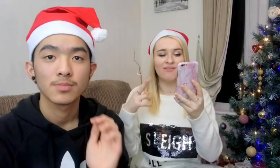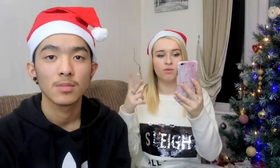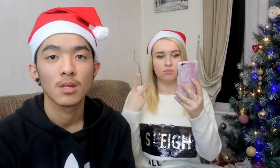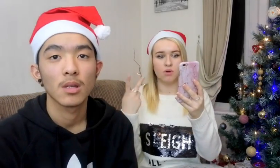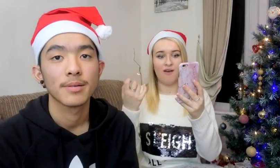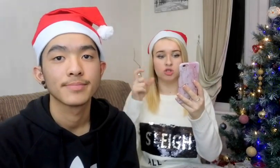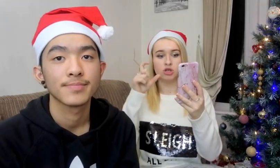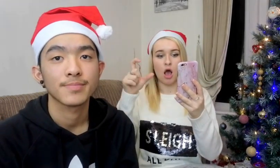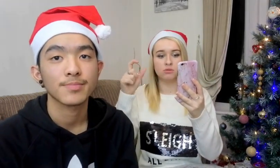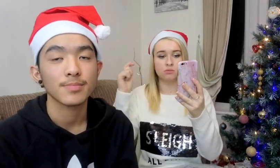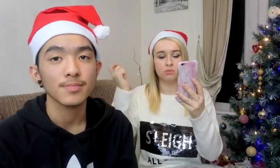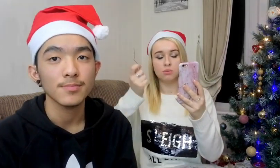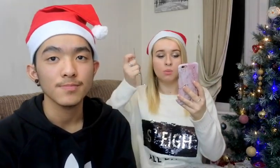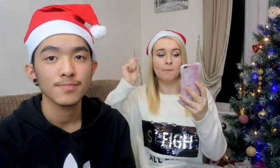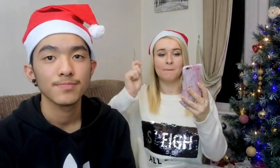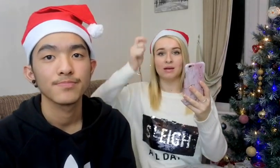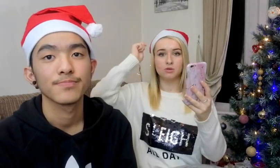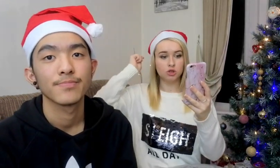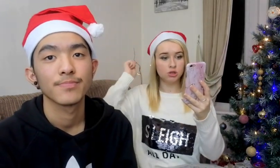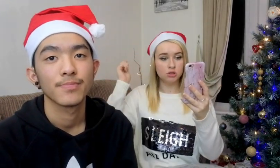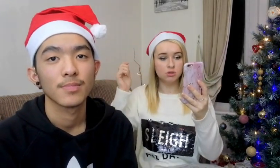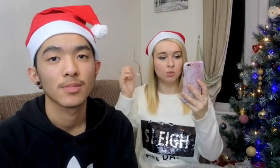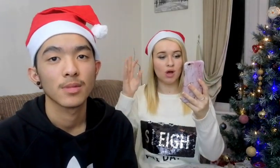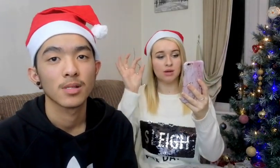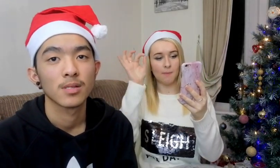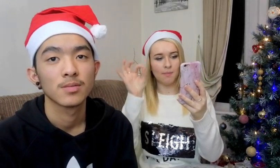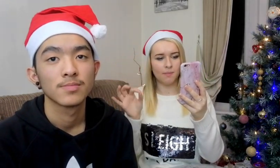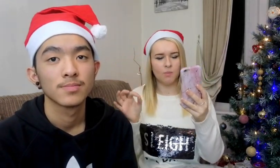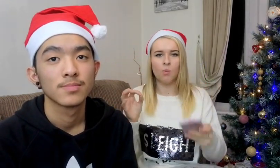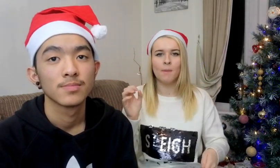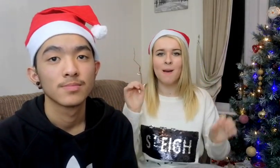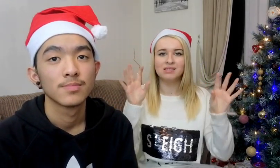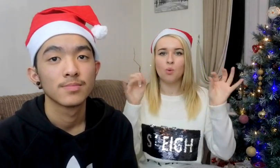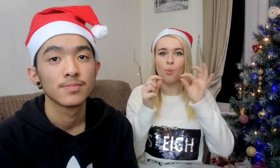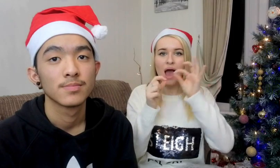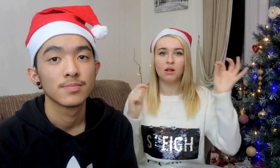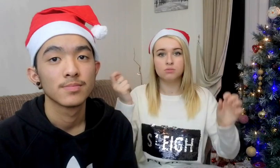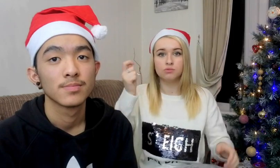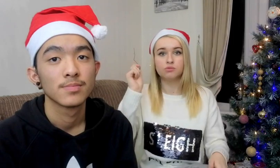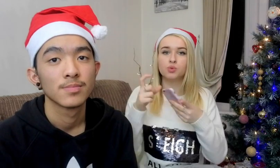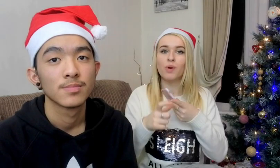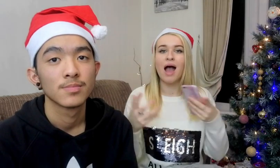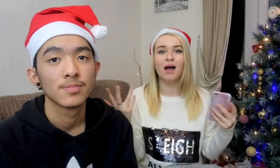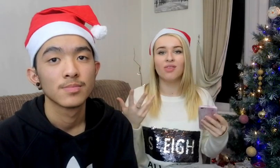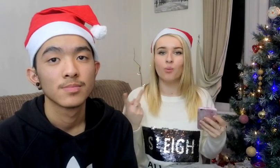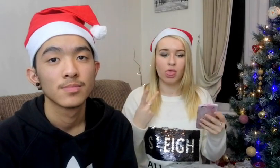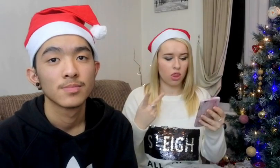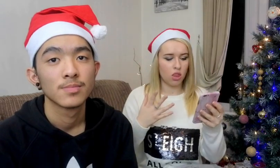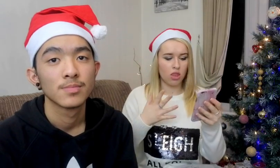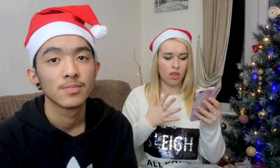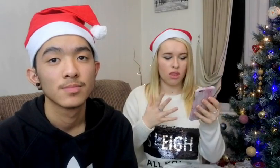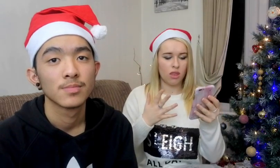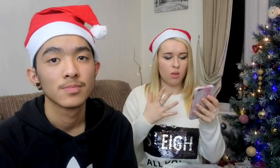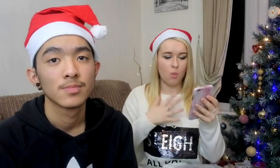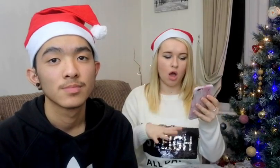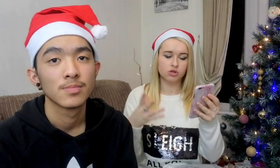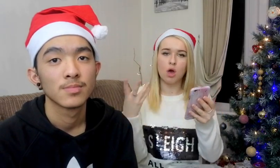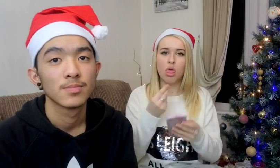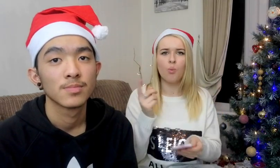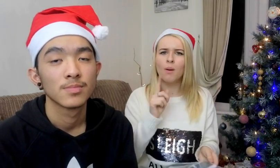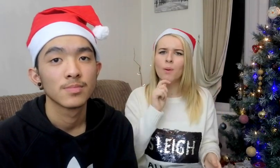If you both have the chance to wave a magic wand and do anything you want together, what would it be?